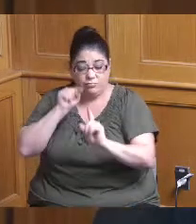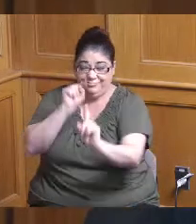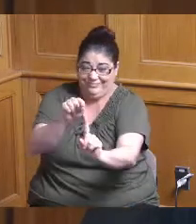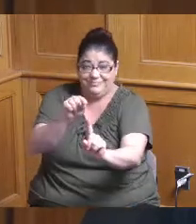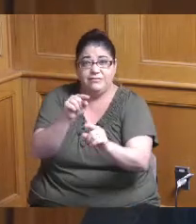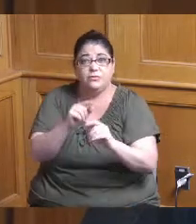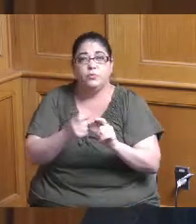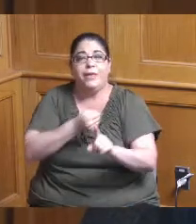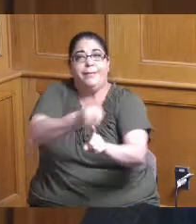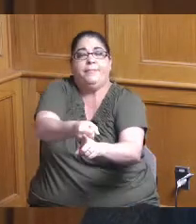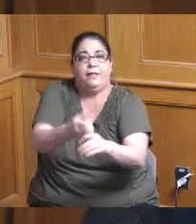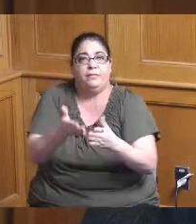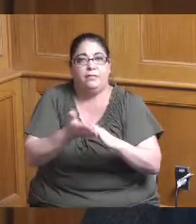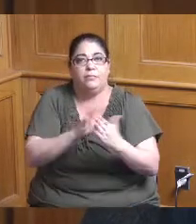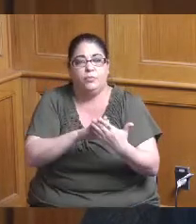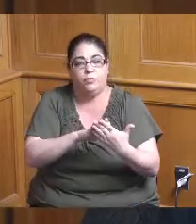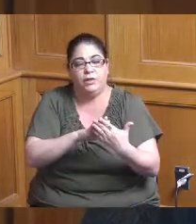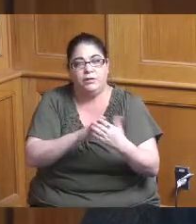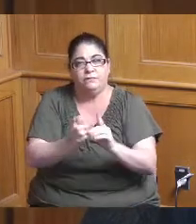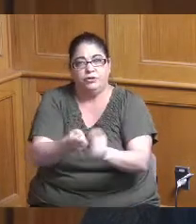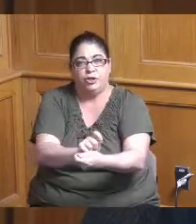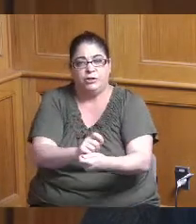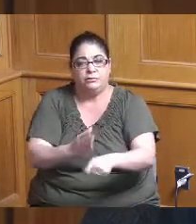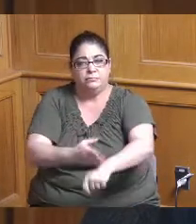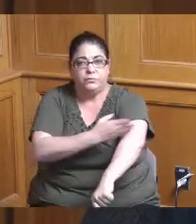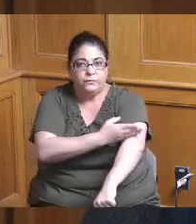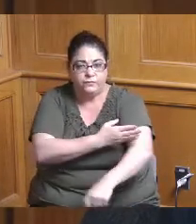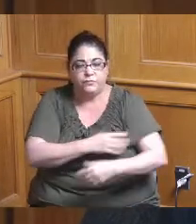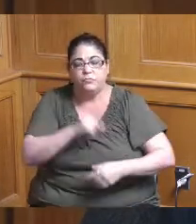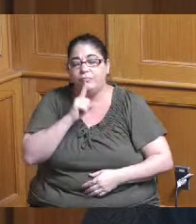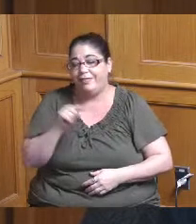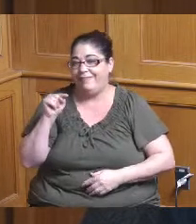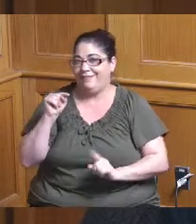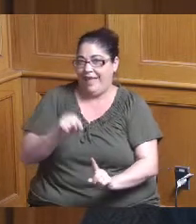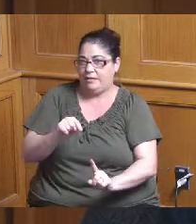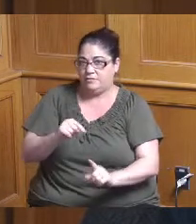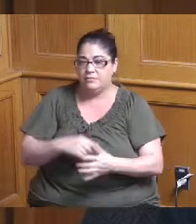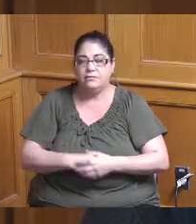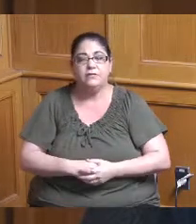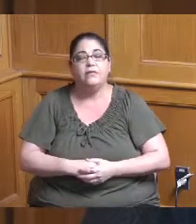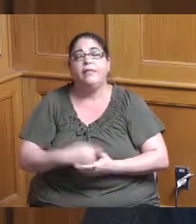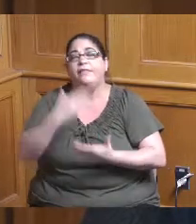for all of these projects and thank you for kind of connecting the dots for us on each and